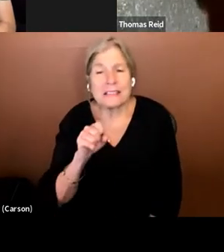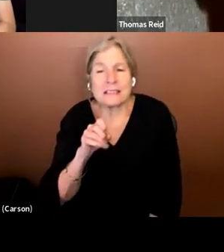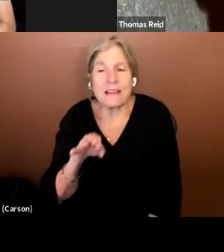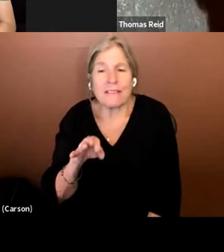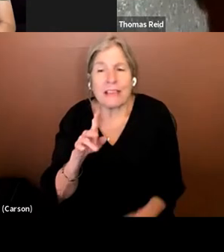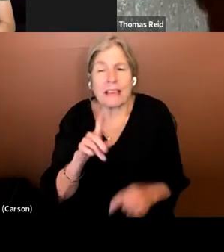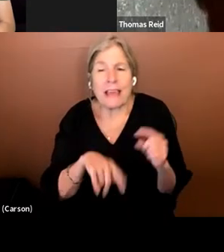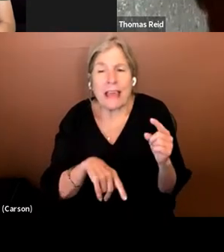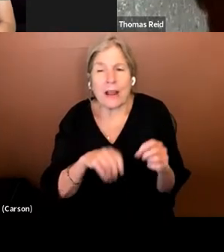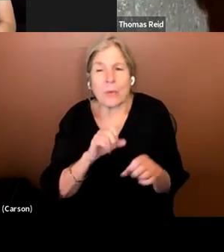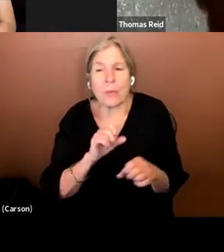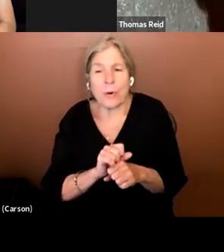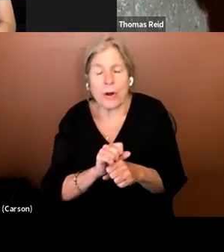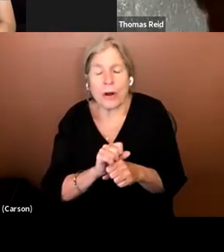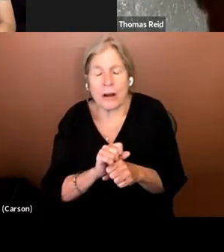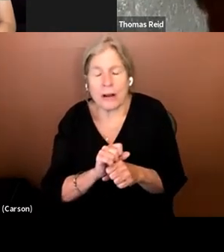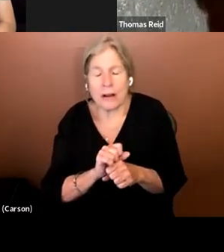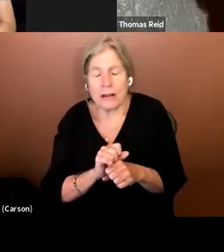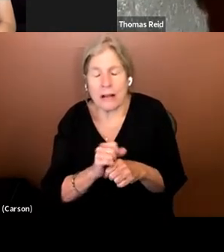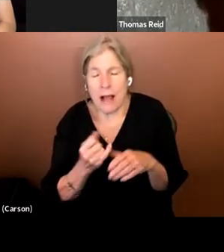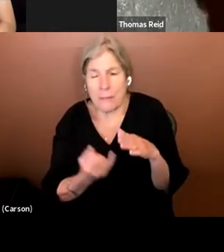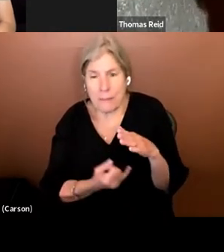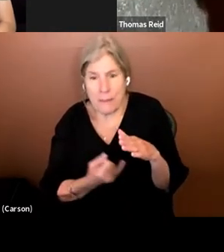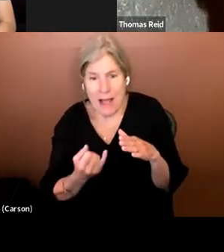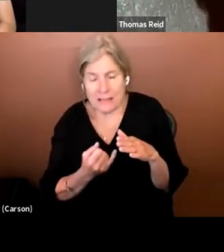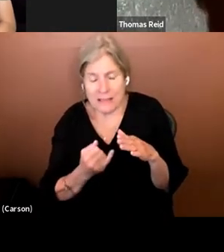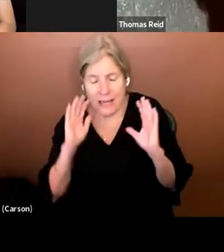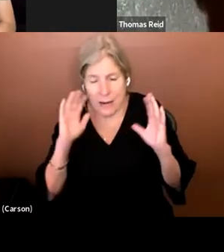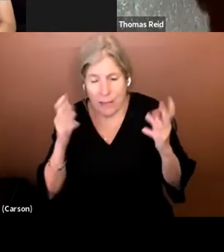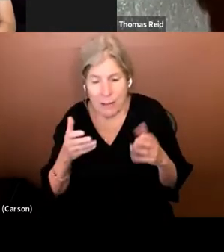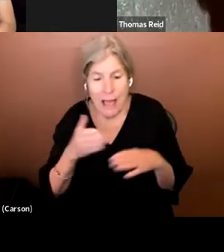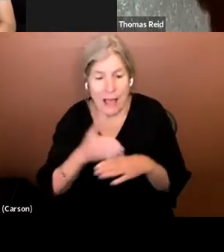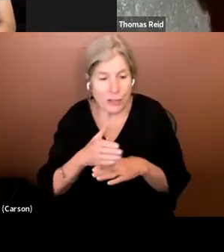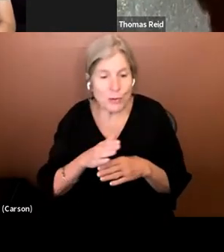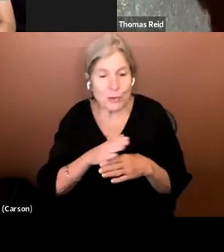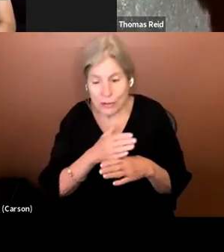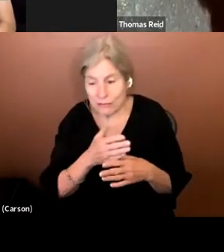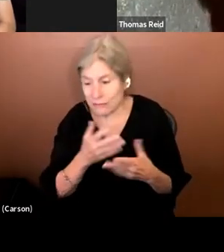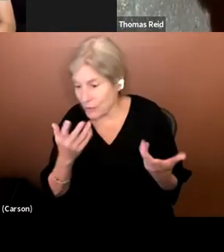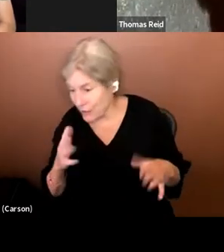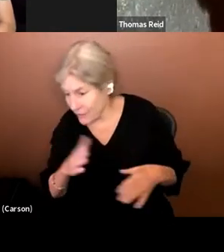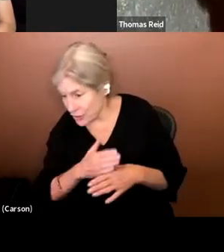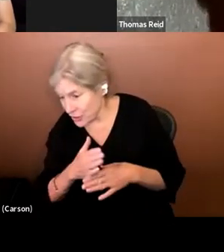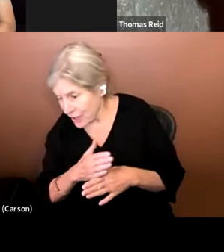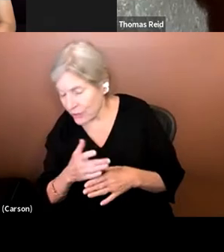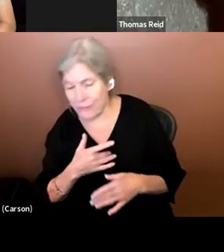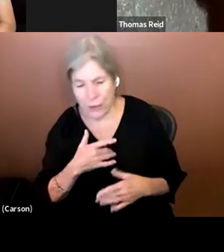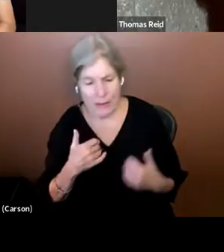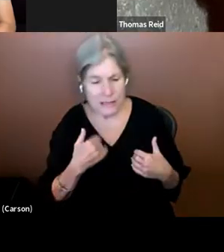work in a bubble. Once you do share and you feel that you have something that is